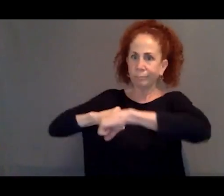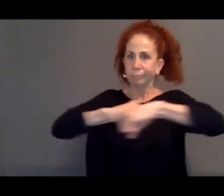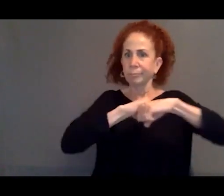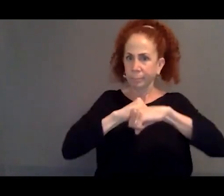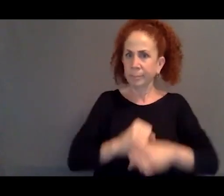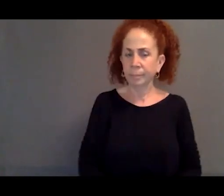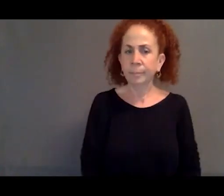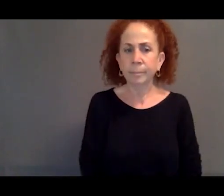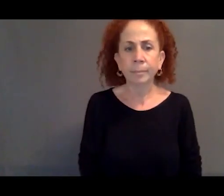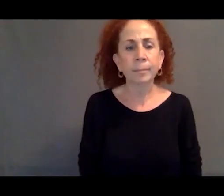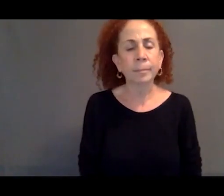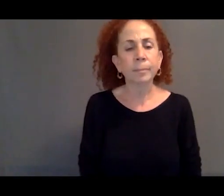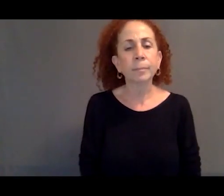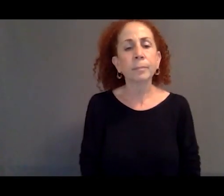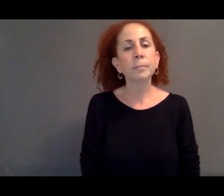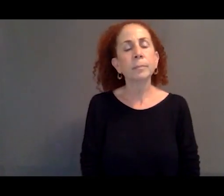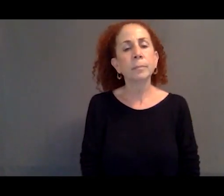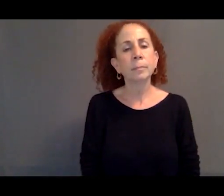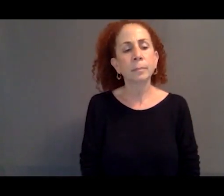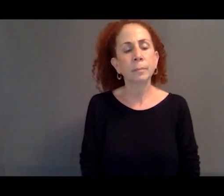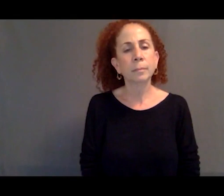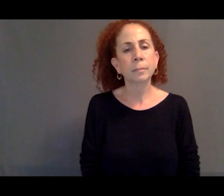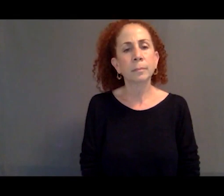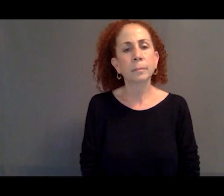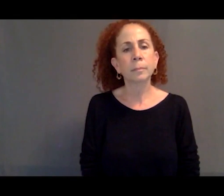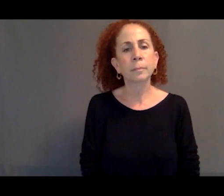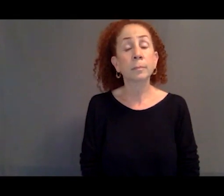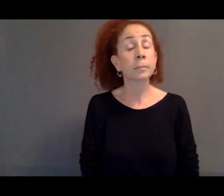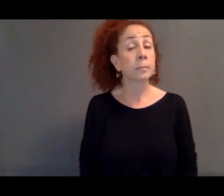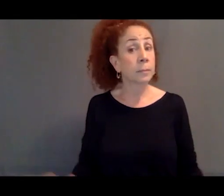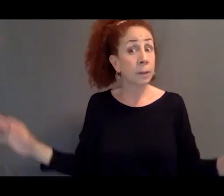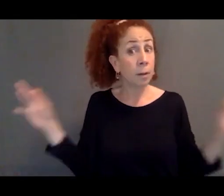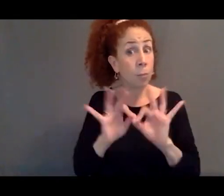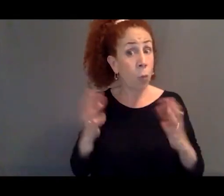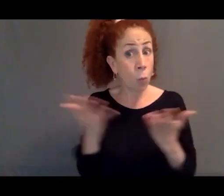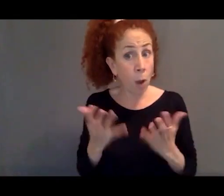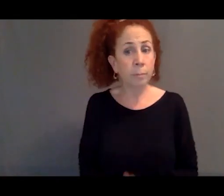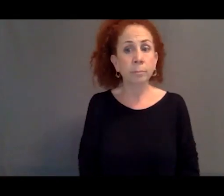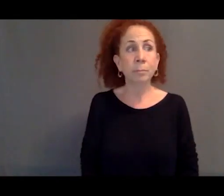And the key here is that anyone who had a well-founded fear of being persecuted